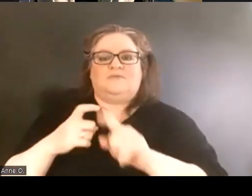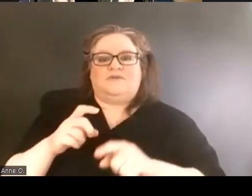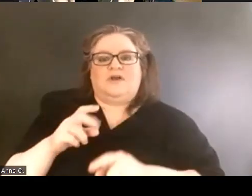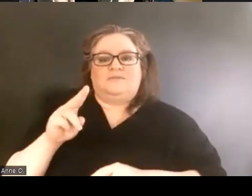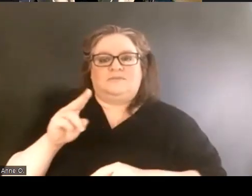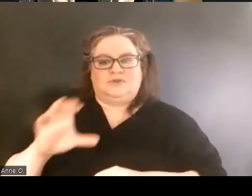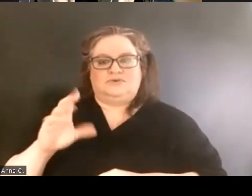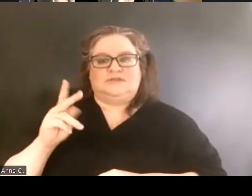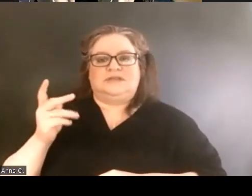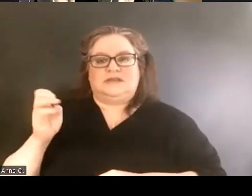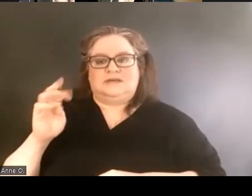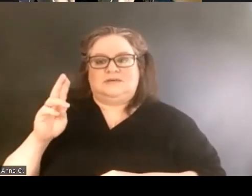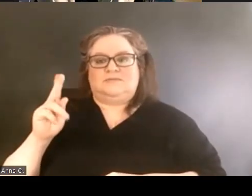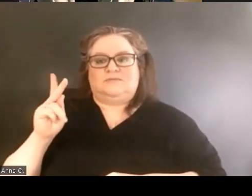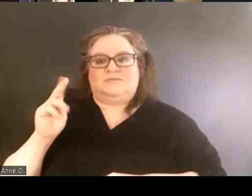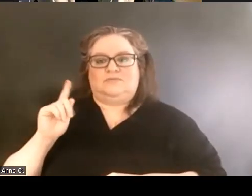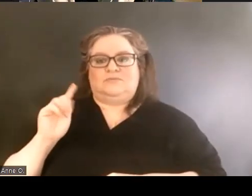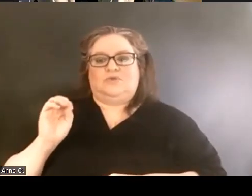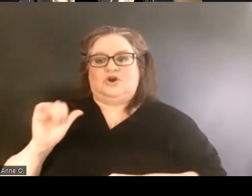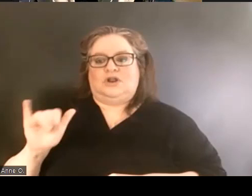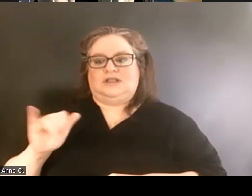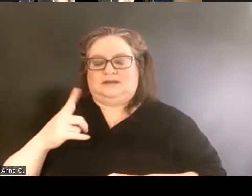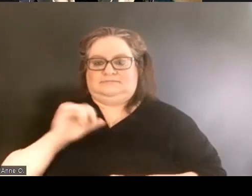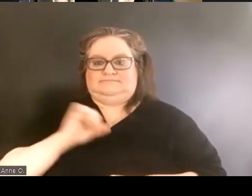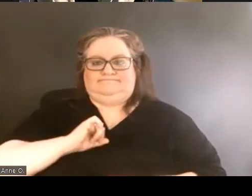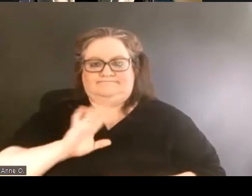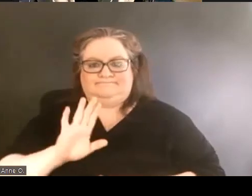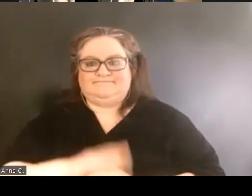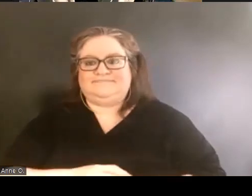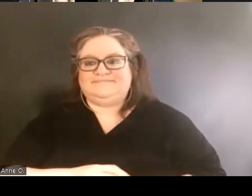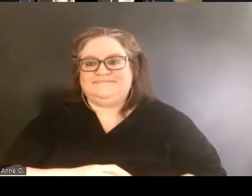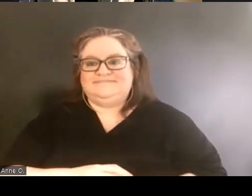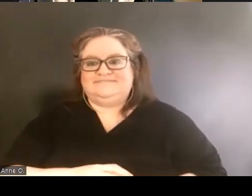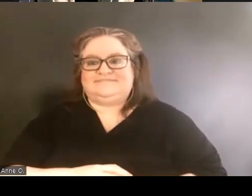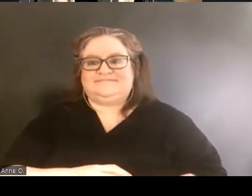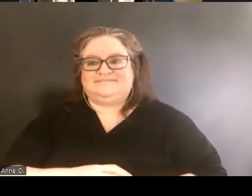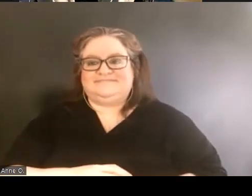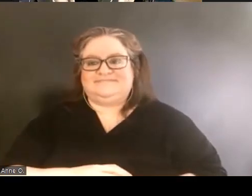and many are still connected with UC Berkeley.